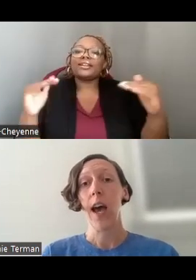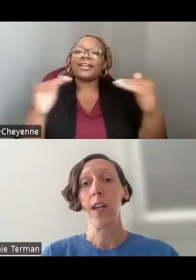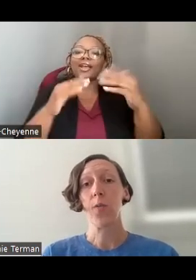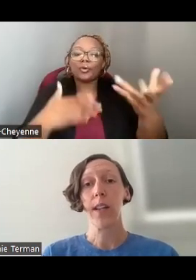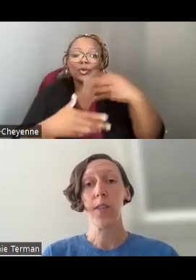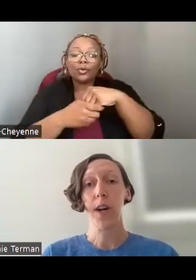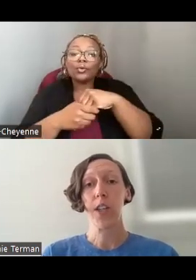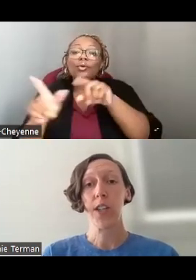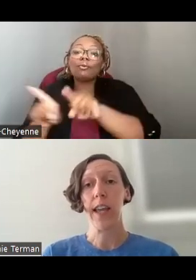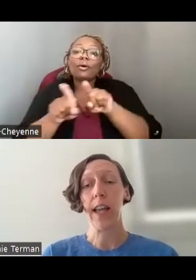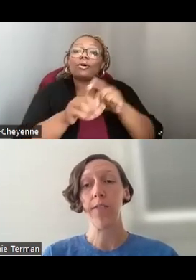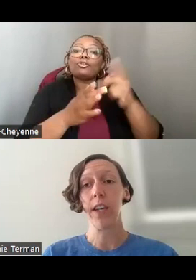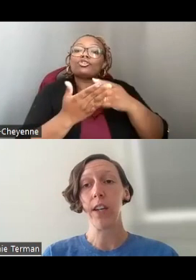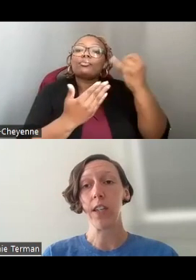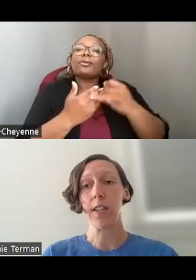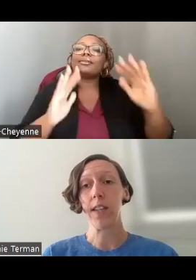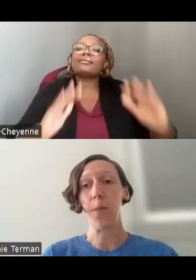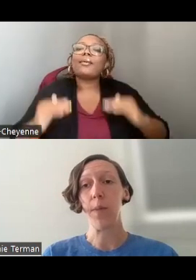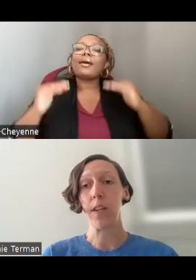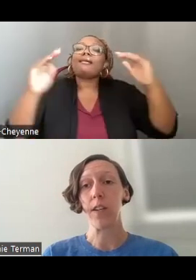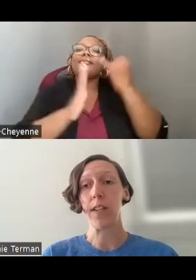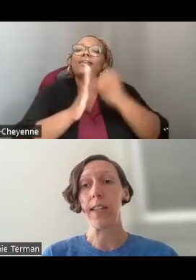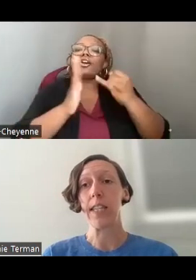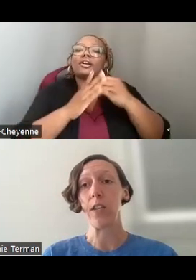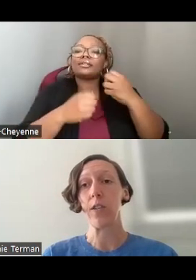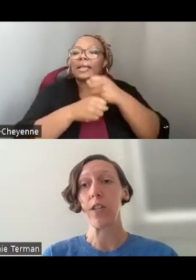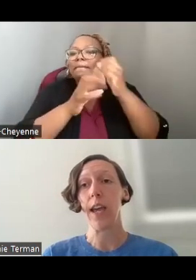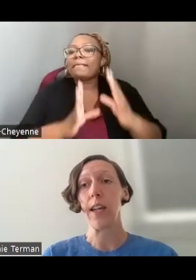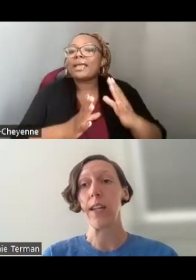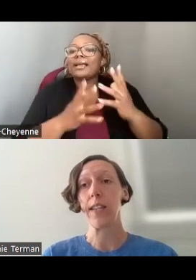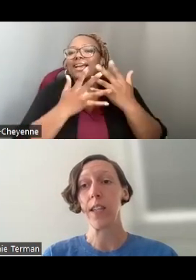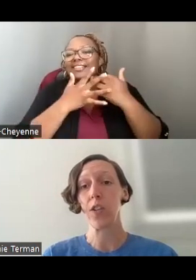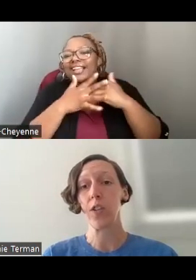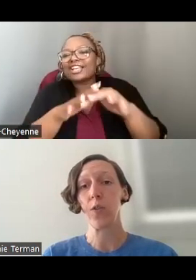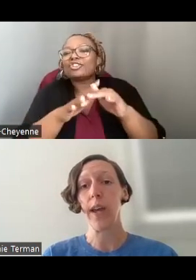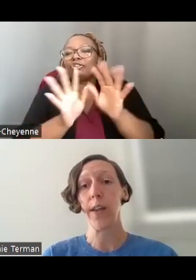AS WELL AS PROJECTS THAT ELEVATE ARTISTS AND MAKERS AS INTEGRAL AND ESSENTIAL TO A HEALTHY